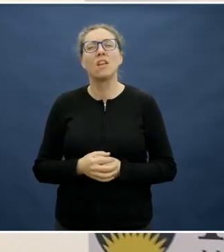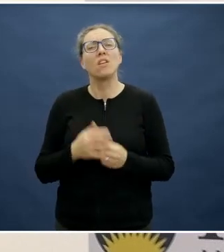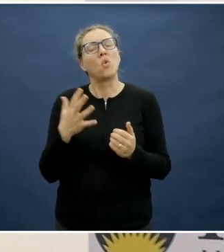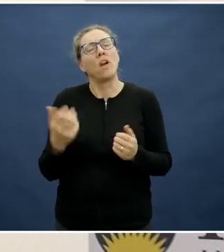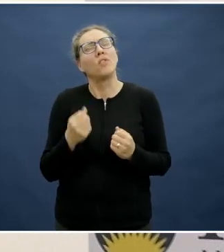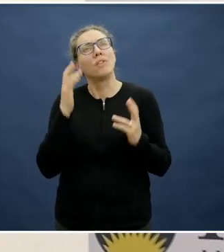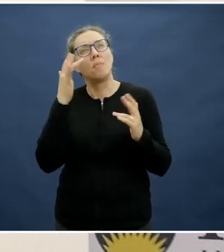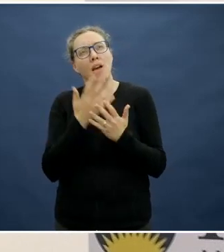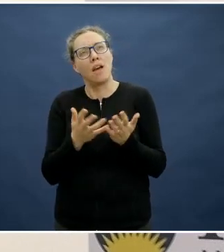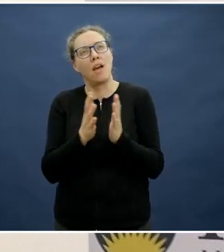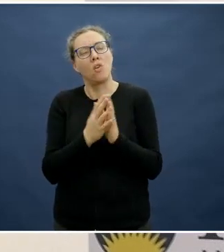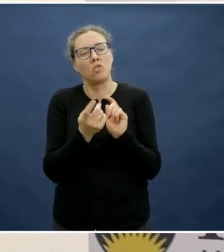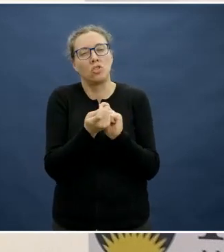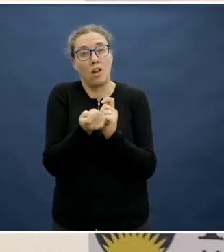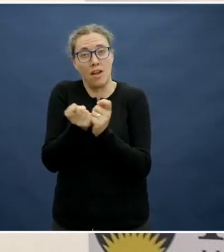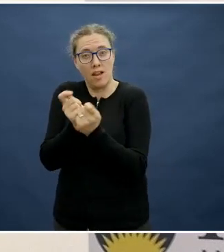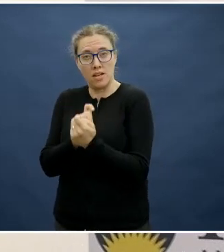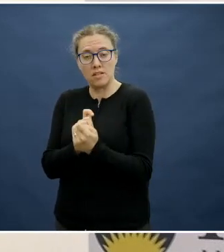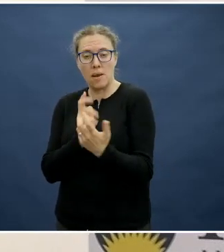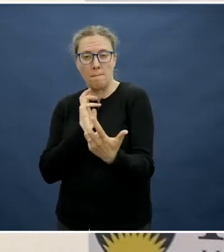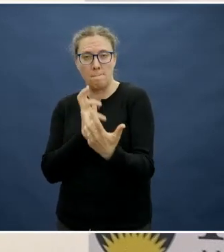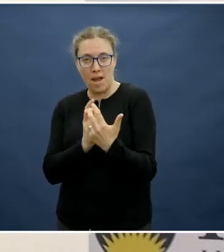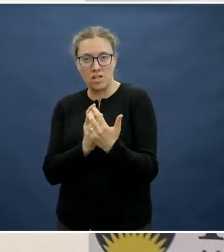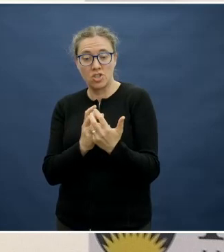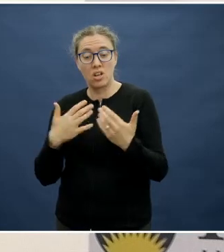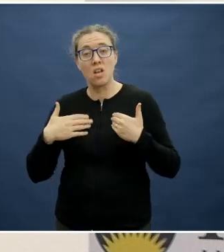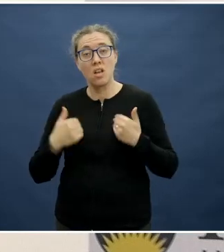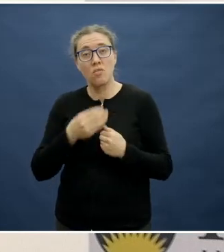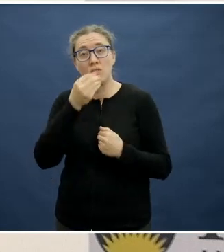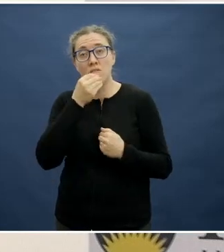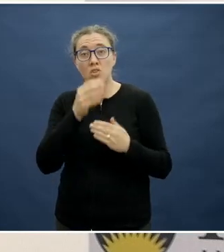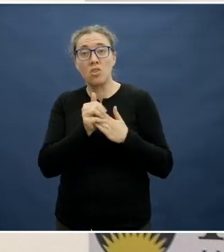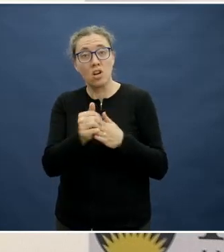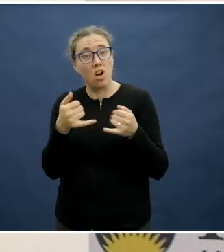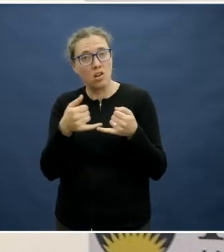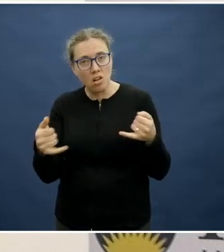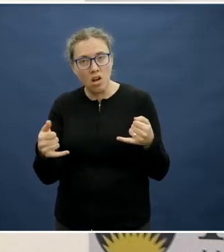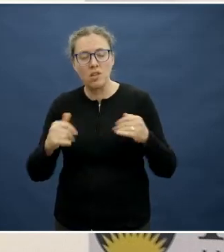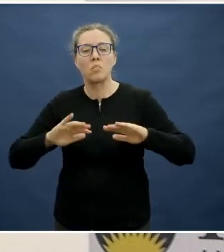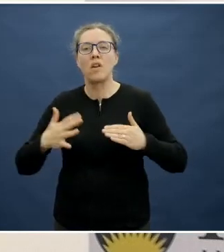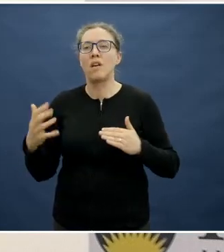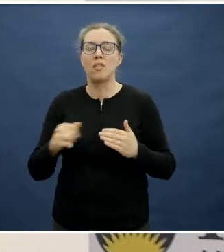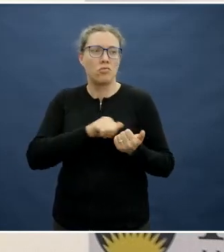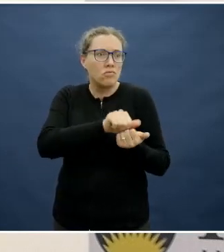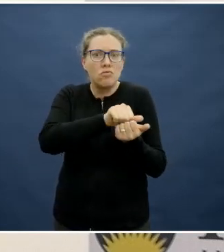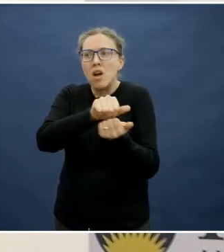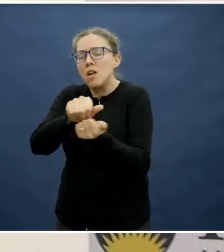recommendations without necessarily having to train individual cooks or chefs all the time.